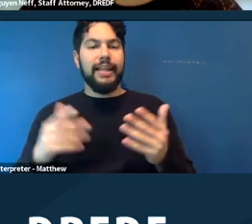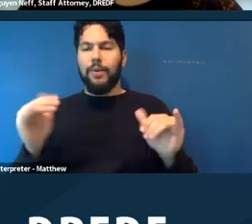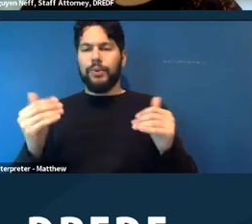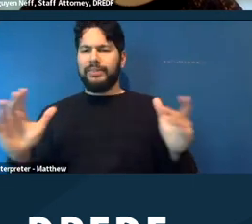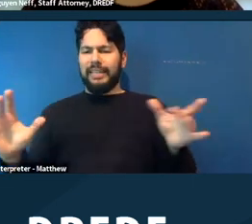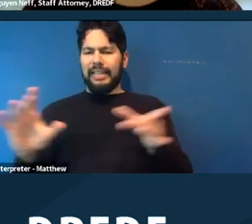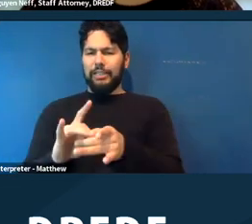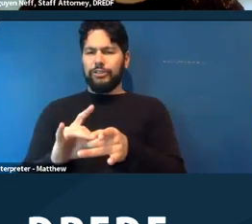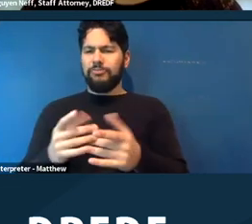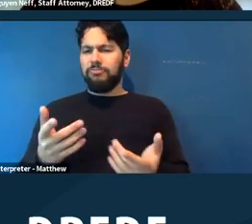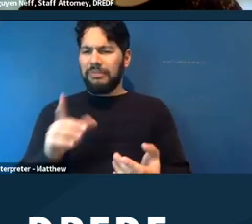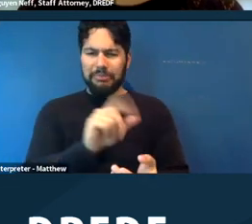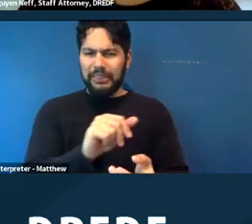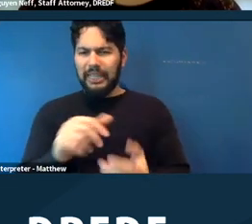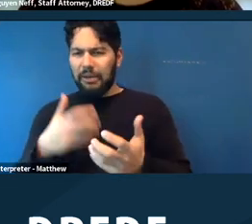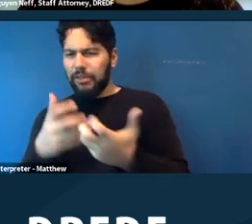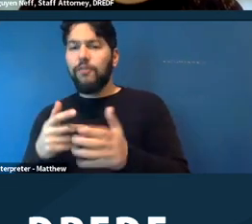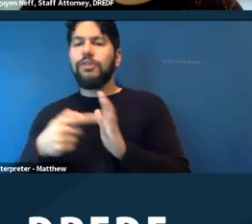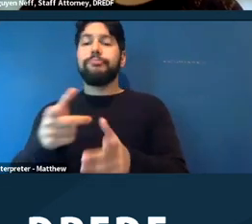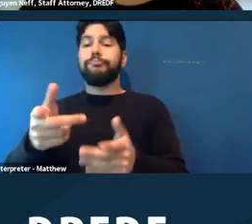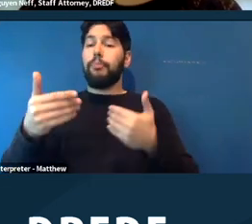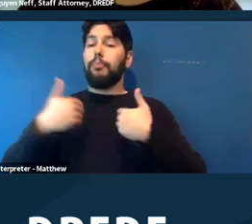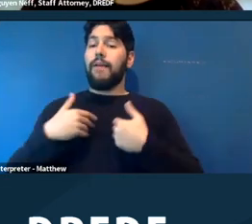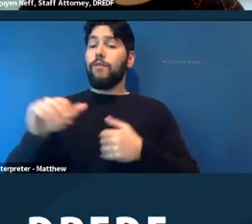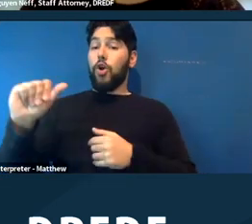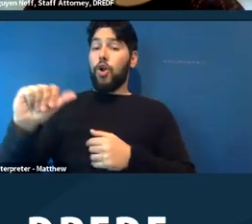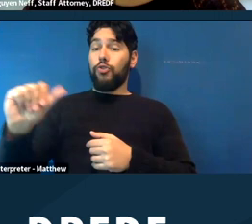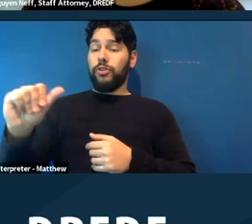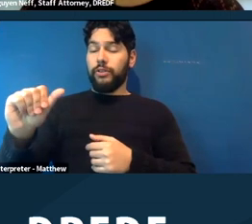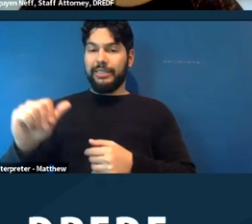for example, arthritis, and that makes it difficult for you November the items you